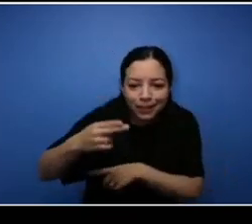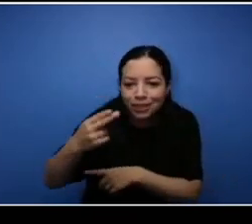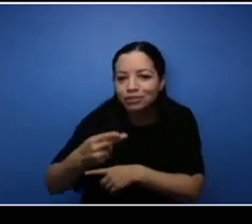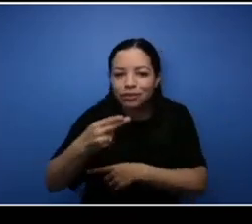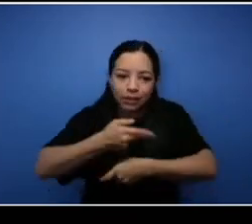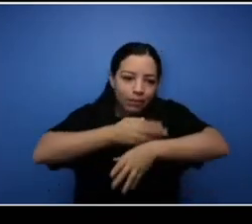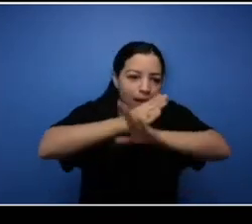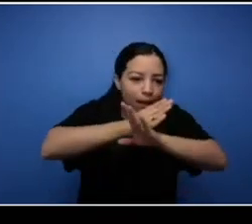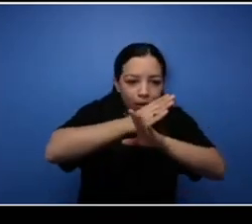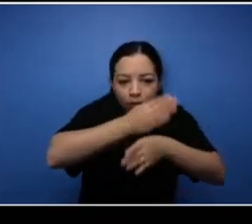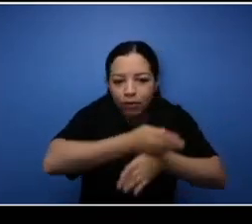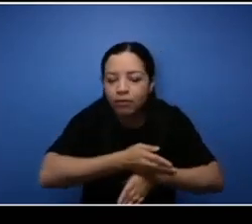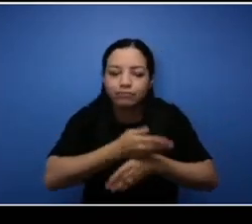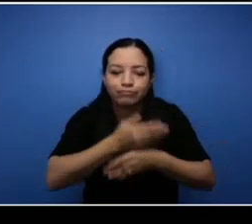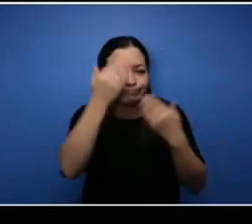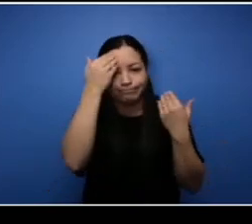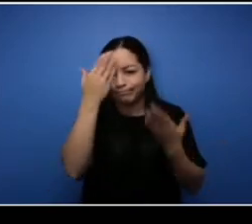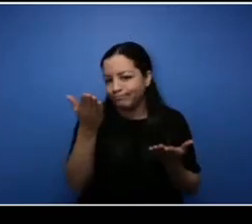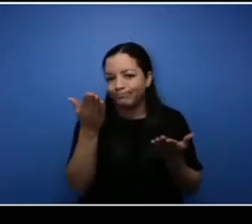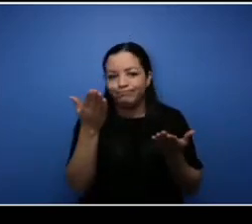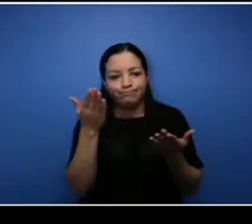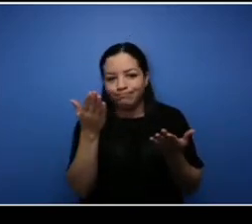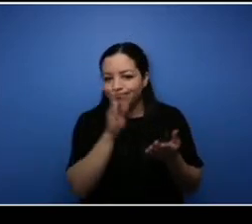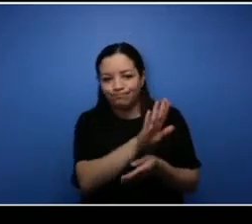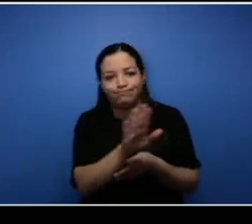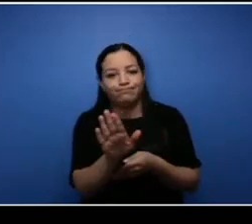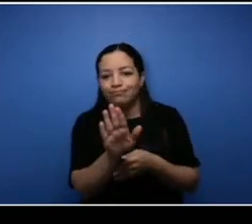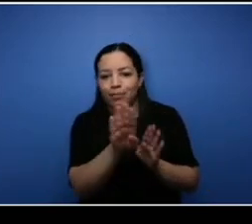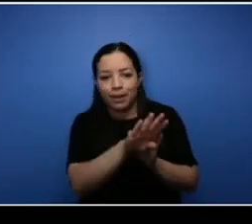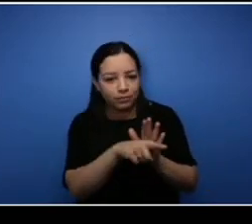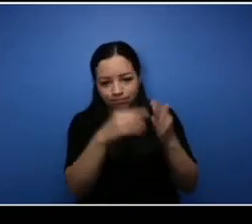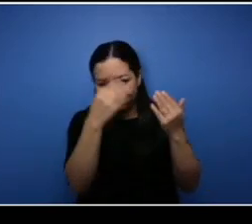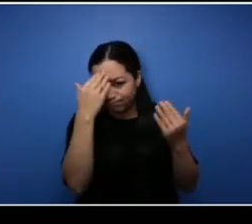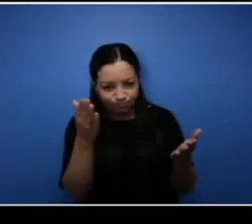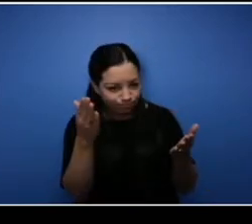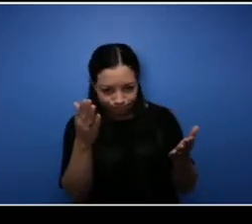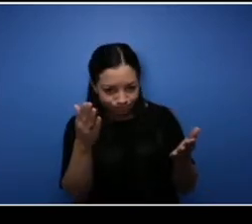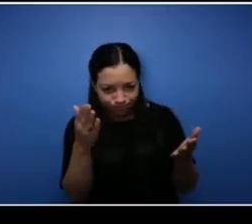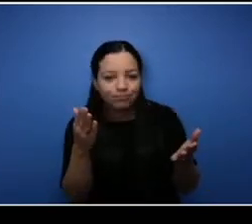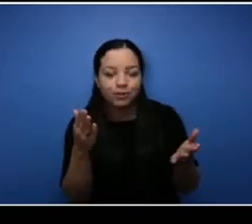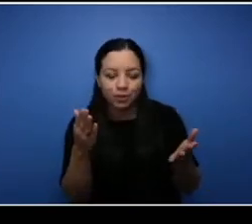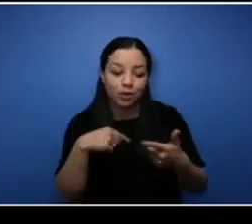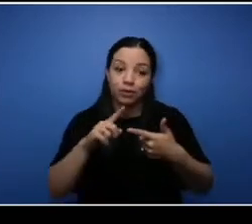right. So I think that's a huge thing for me is learning having the ability to learn